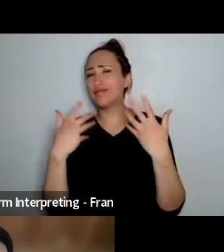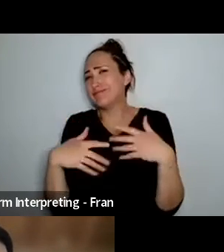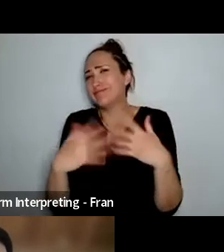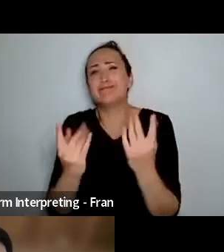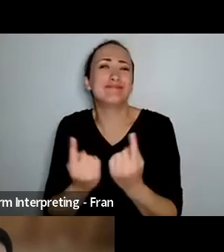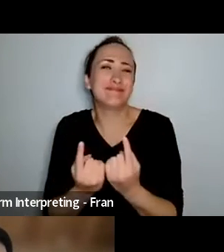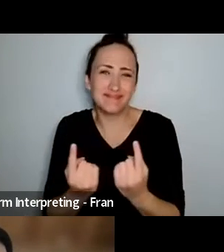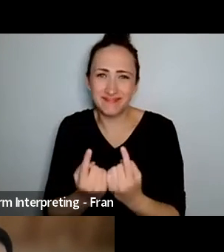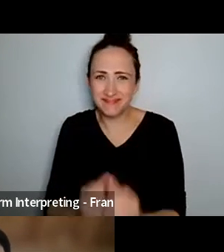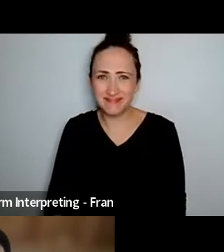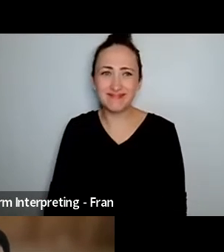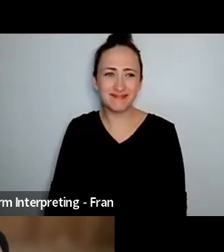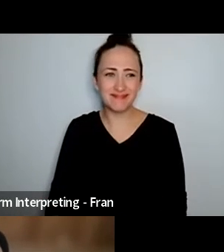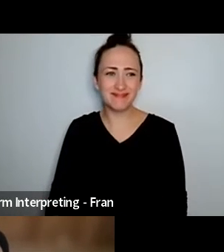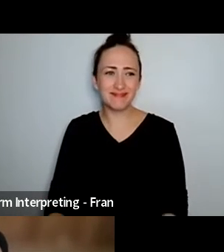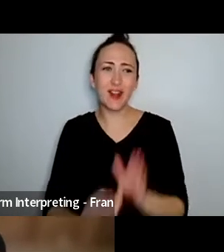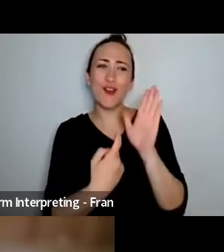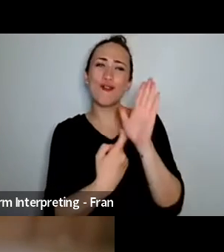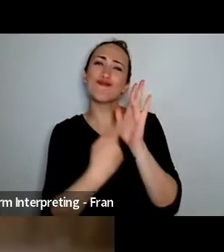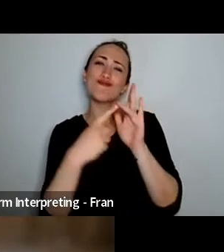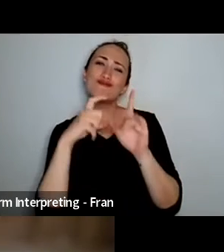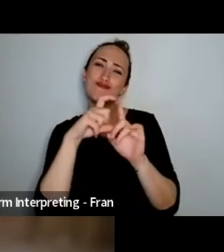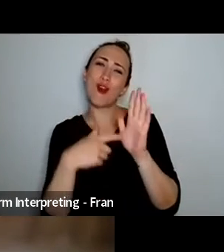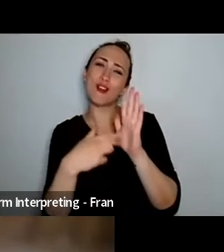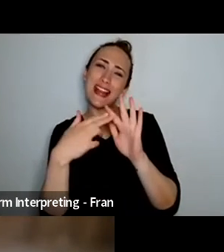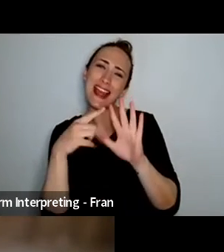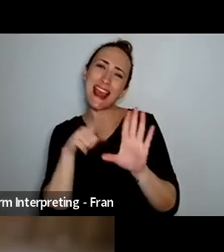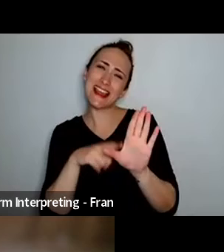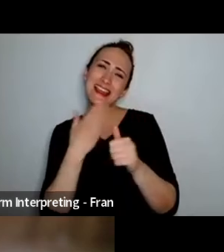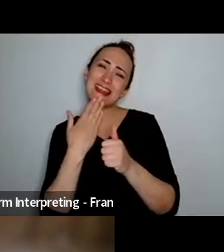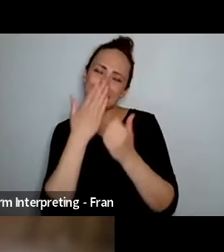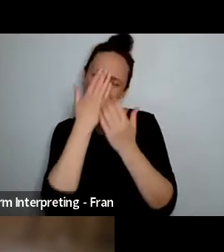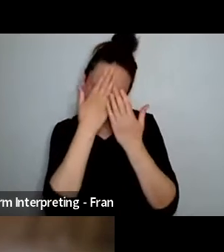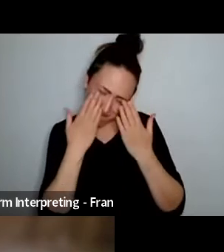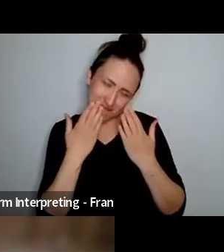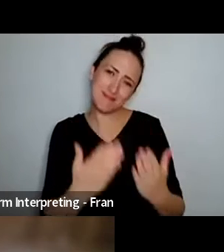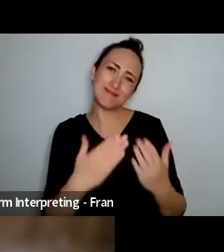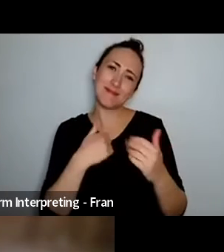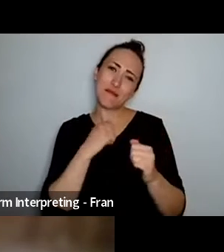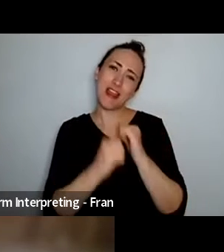Well thank you, ngā mihi atu ki a koe, my brother. I'd like to bow my head and thank you for former words.